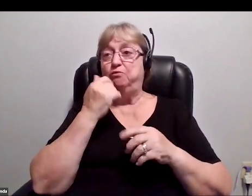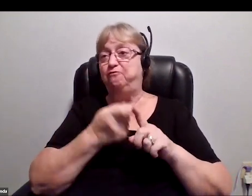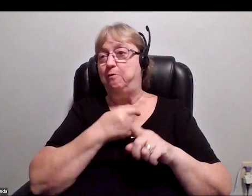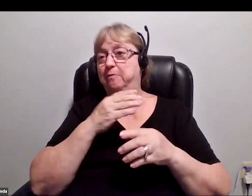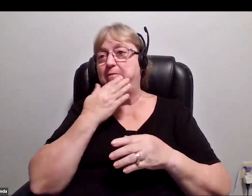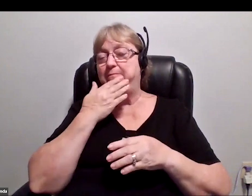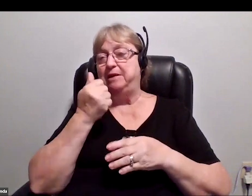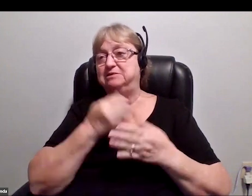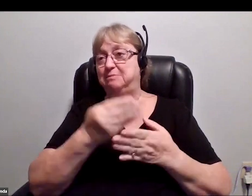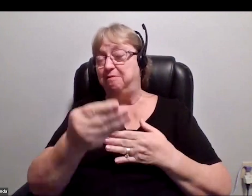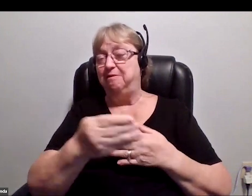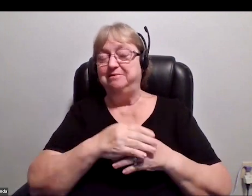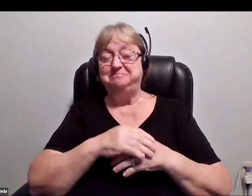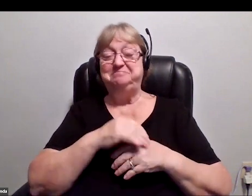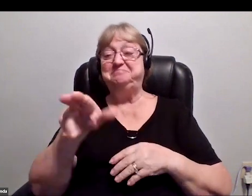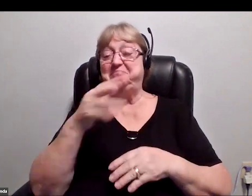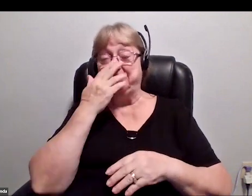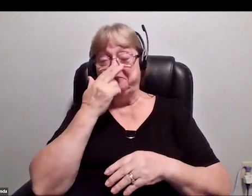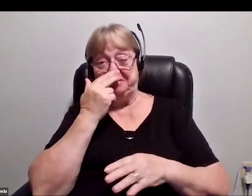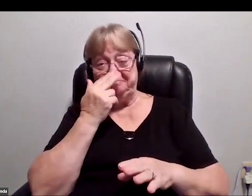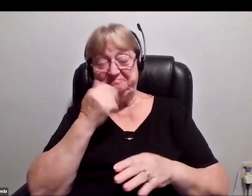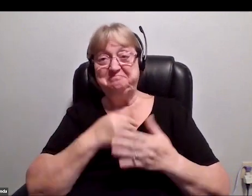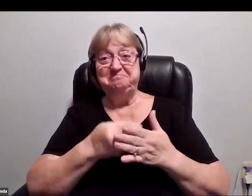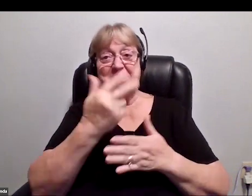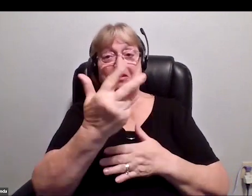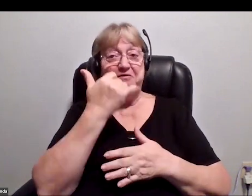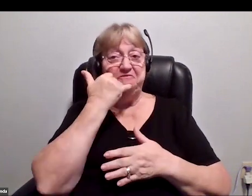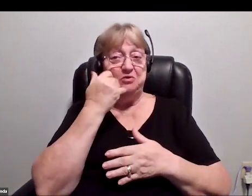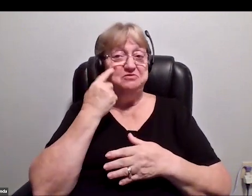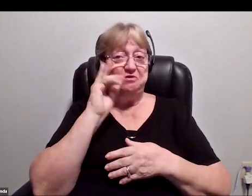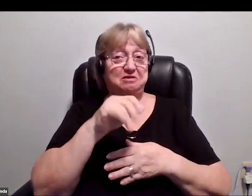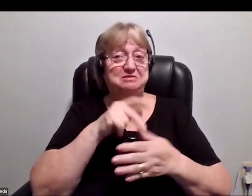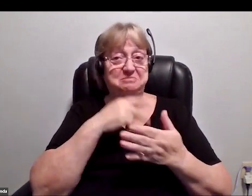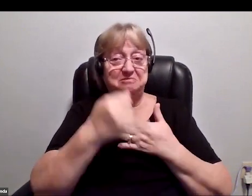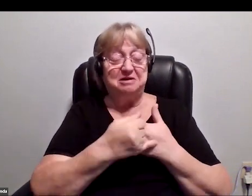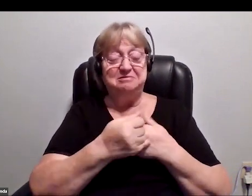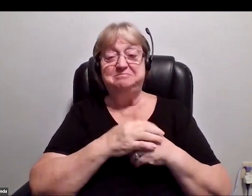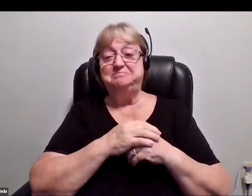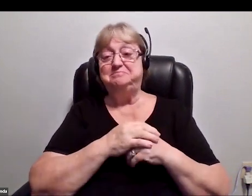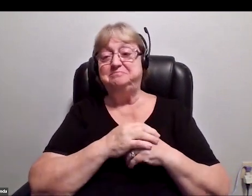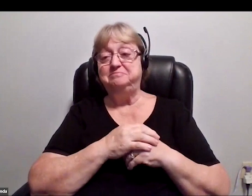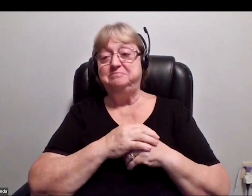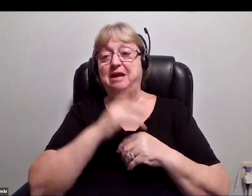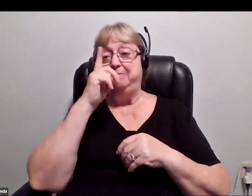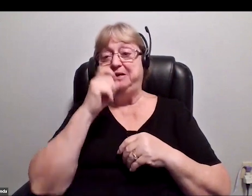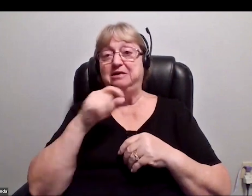In fact, as a funny side note, we bought three phones for this project. Because they were considered spaceflight hardware,